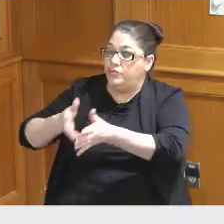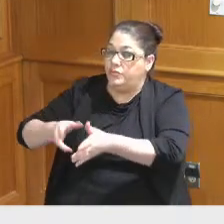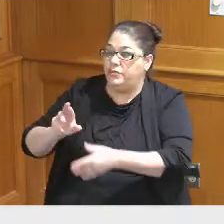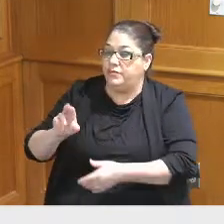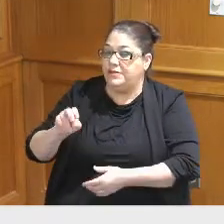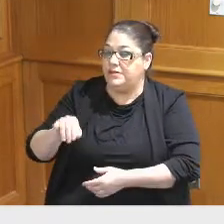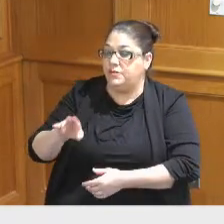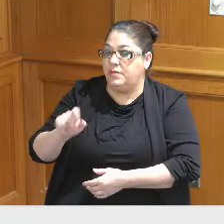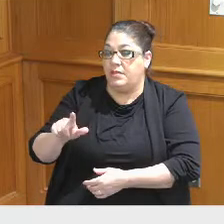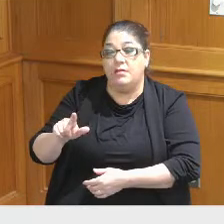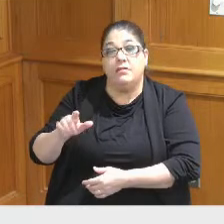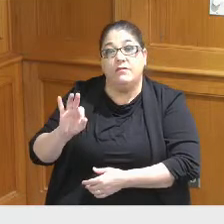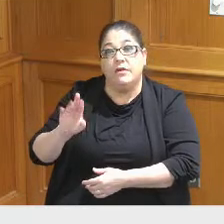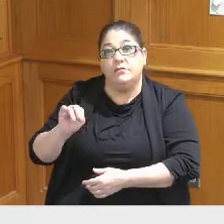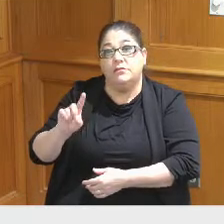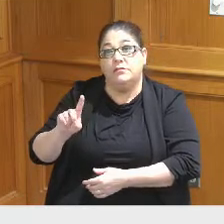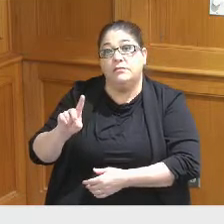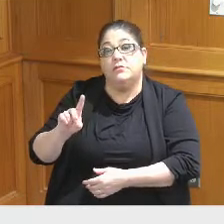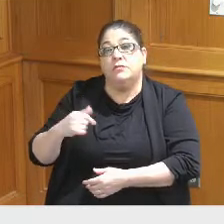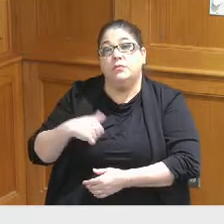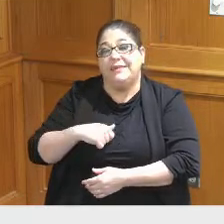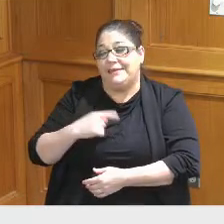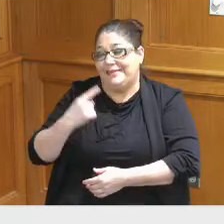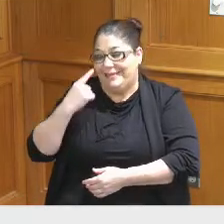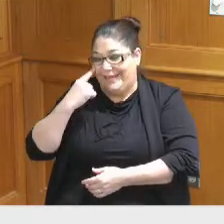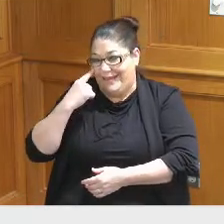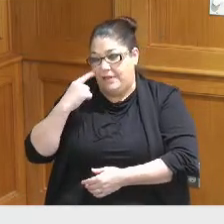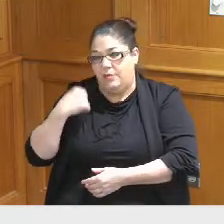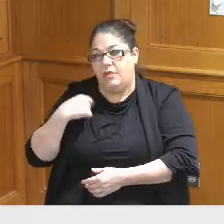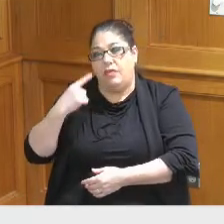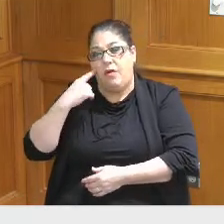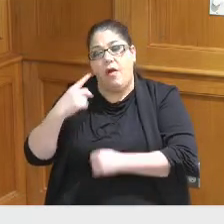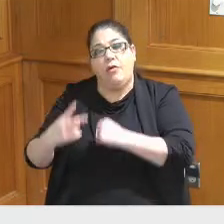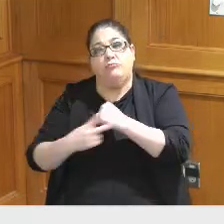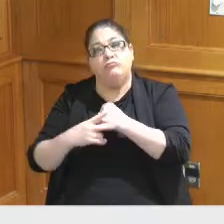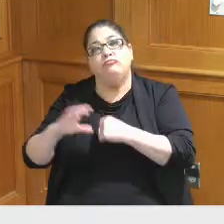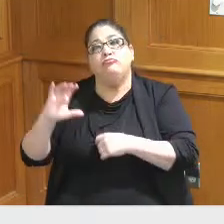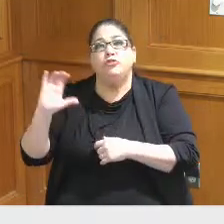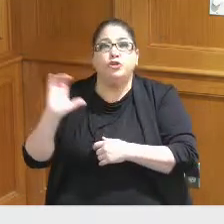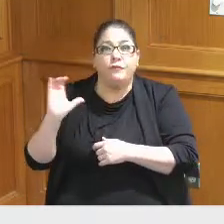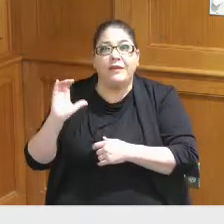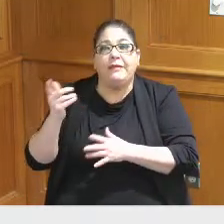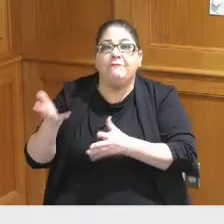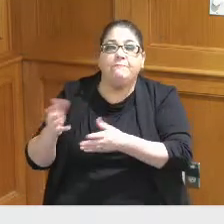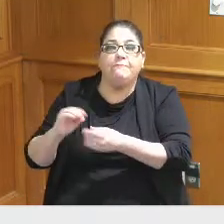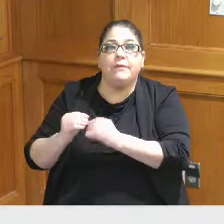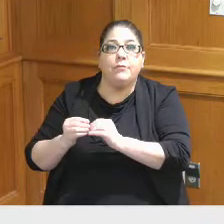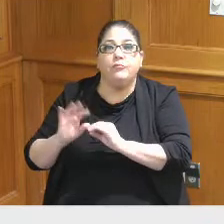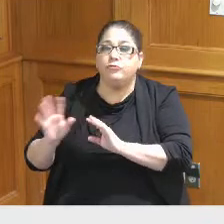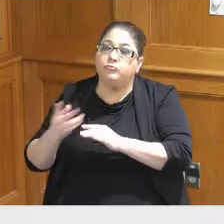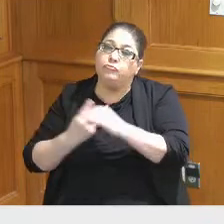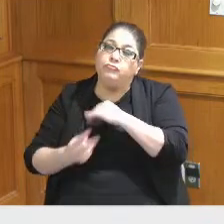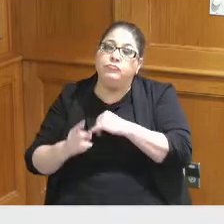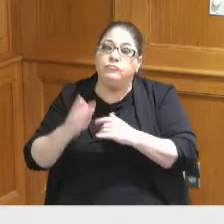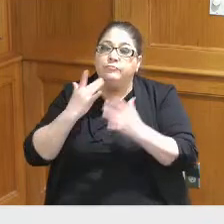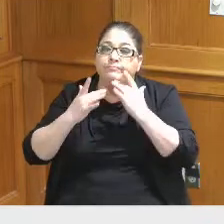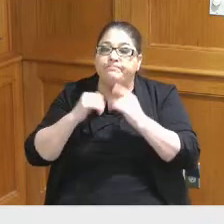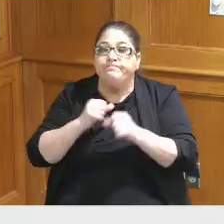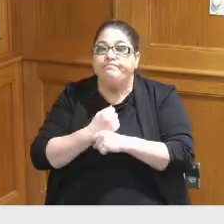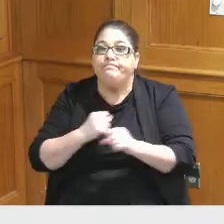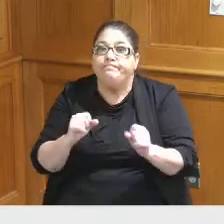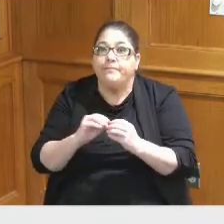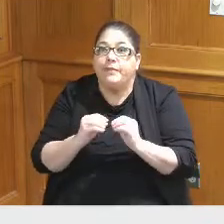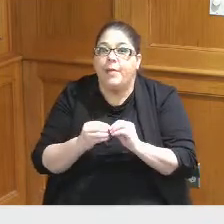we think that these might be conservative projections but we would rather be that at this